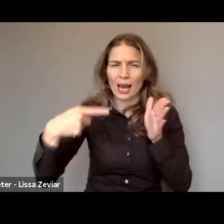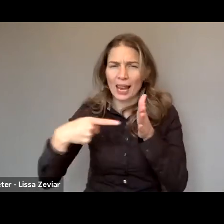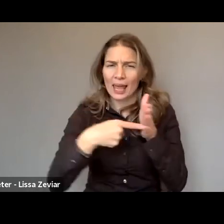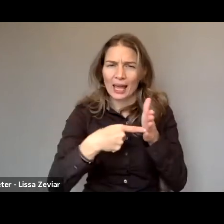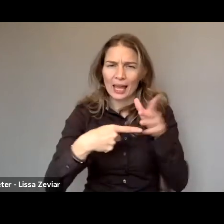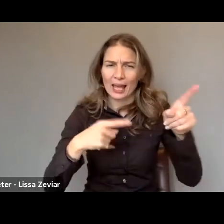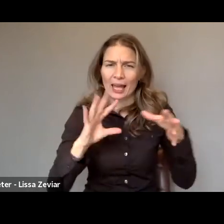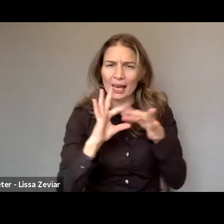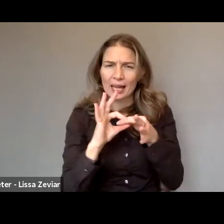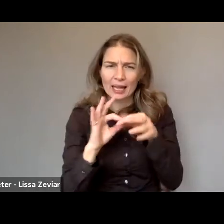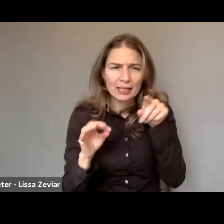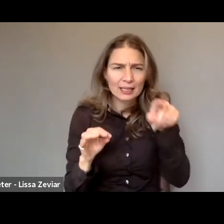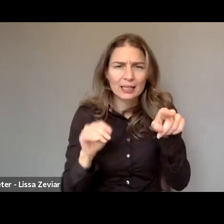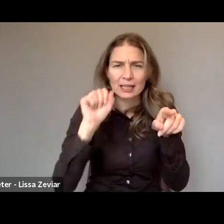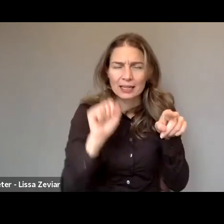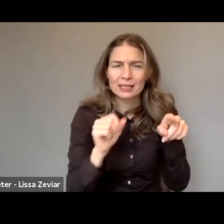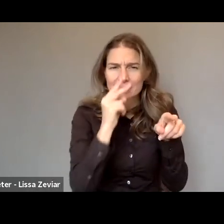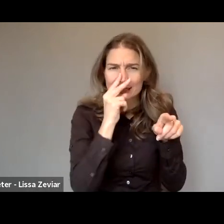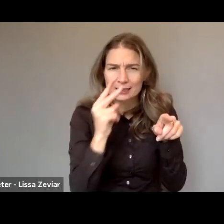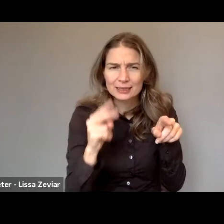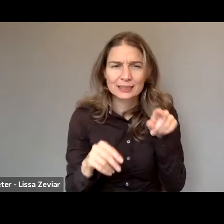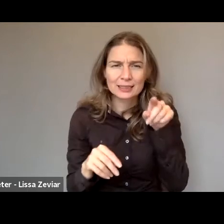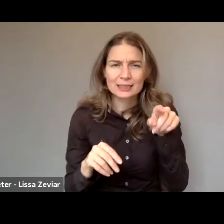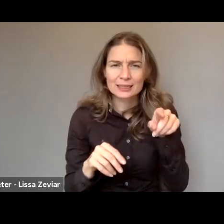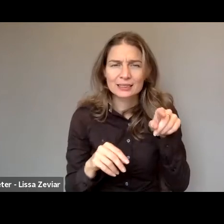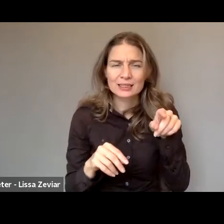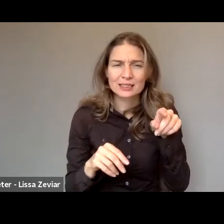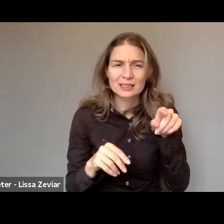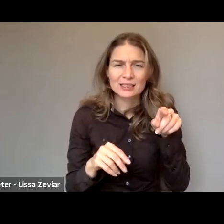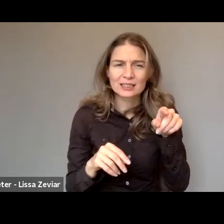of Europe on the figure of nearly 80%.